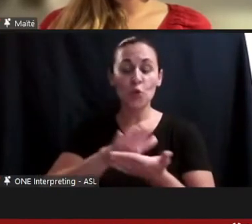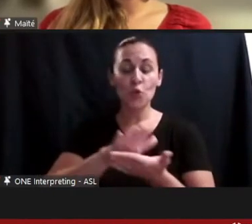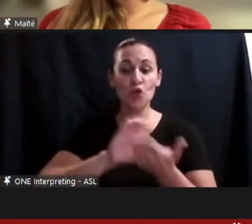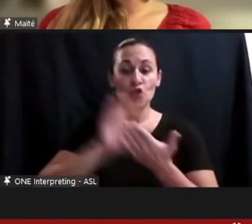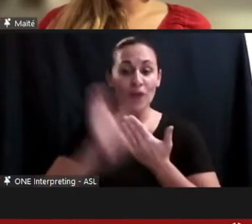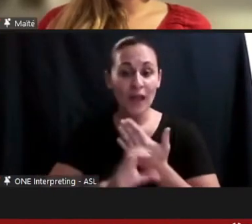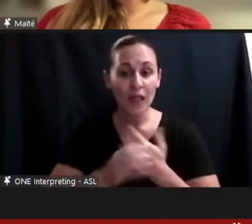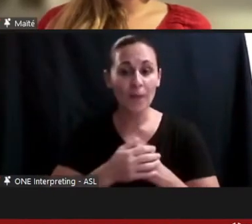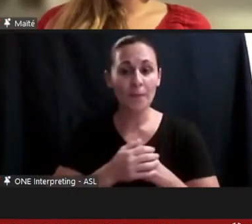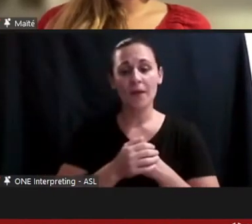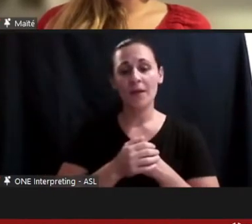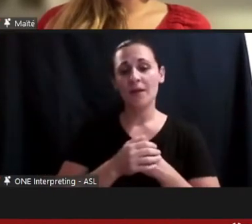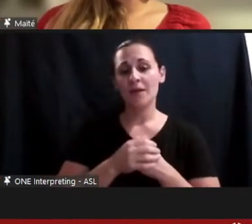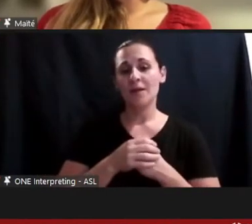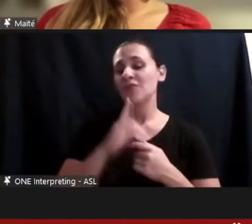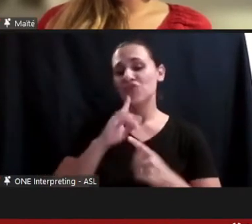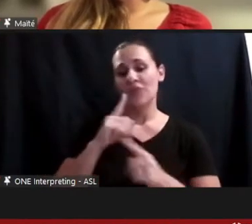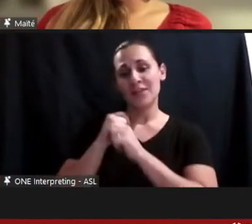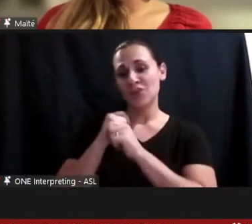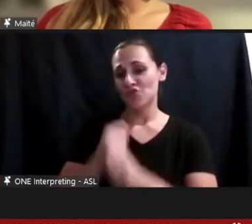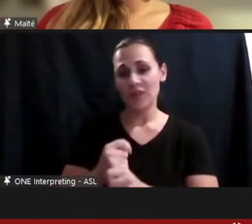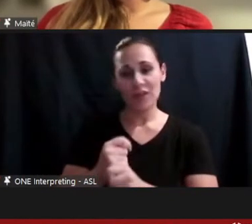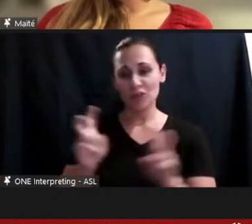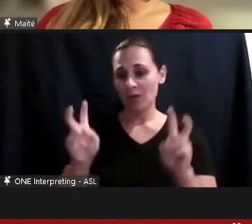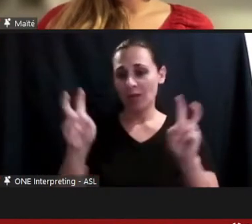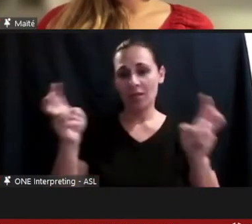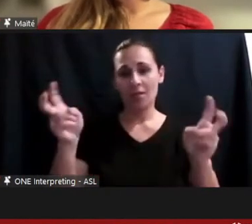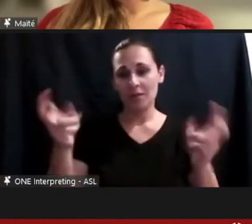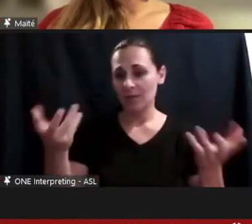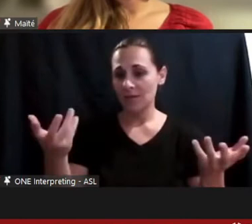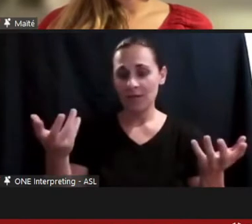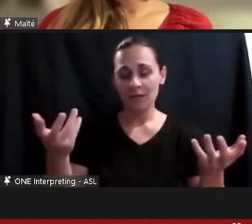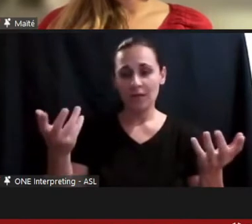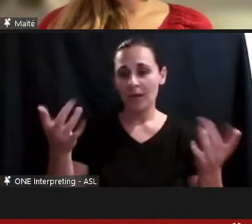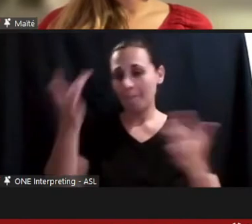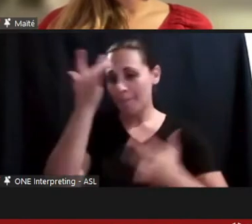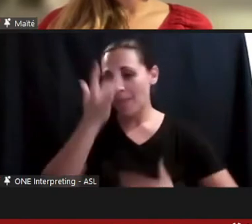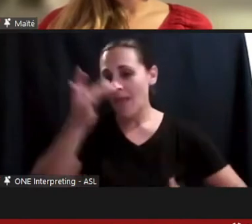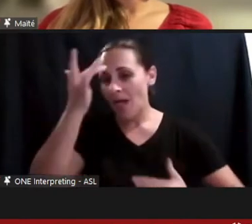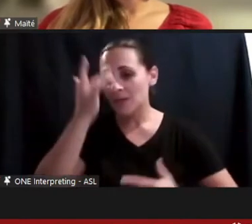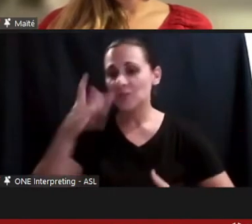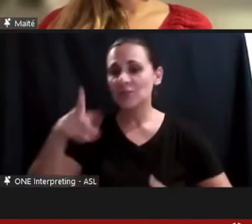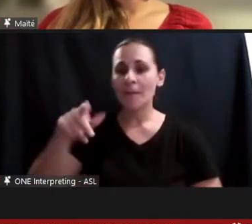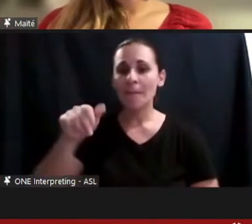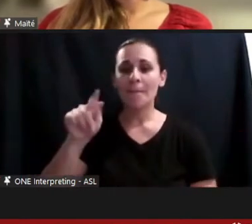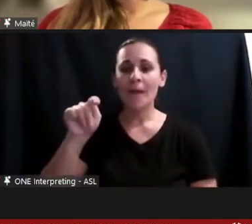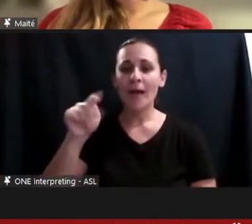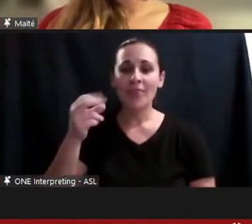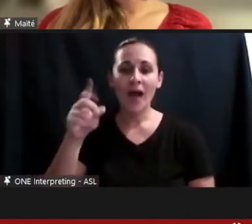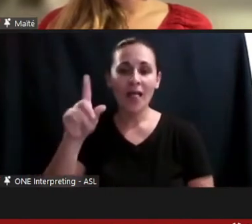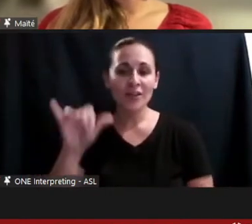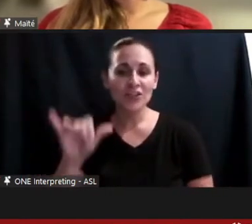the traditional paradigm of pathology -- – how do you identify the pathology? How do you treat